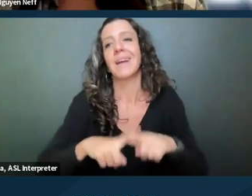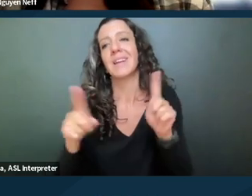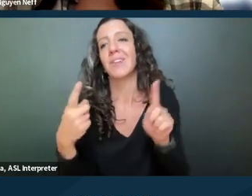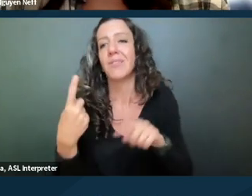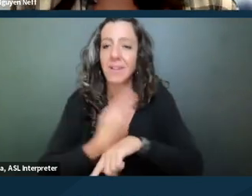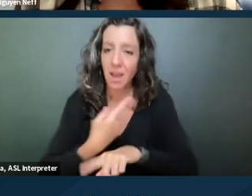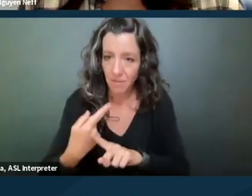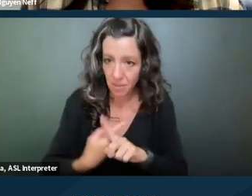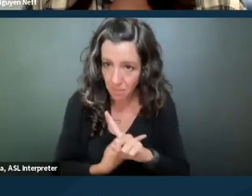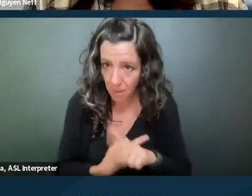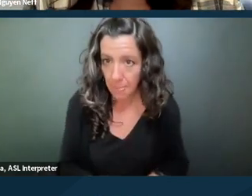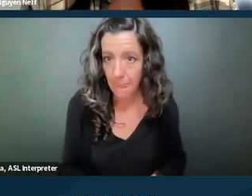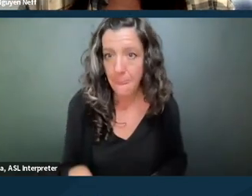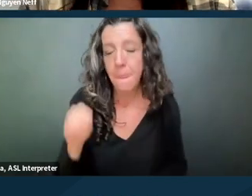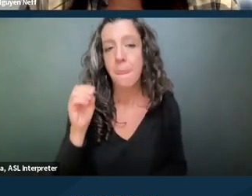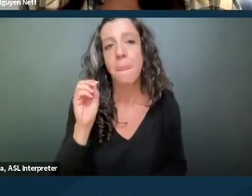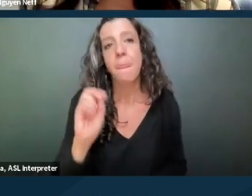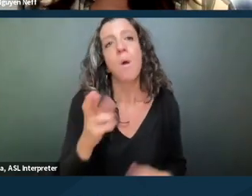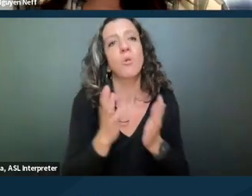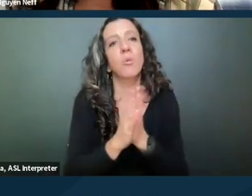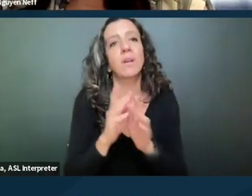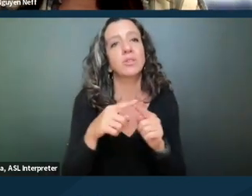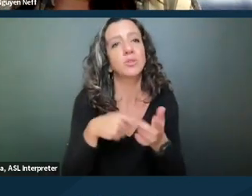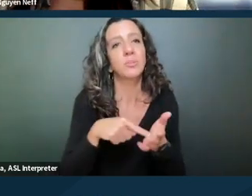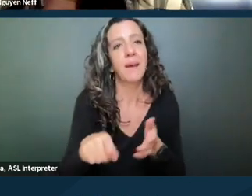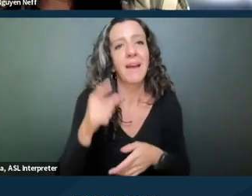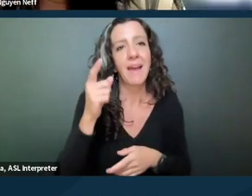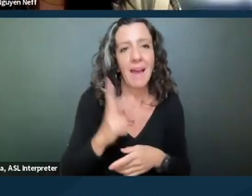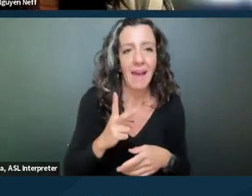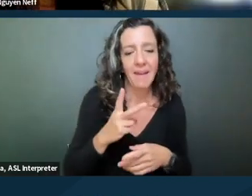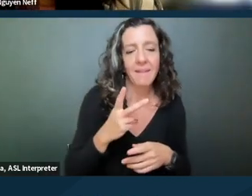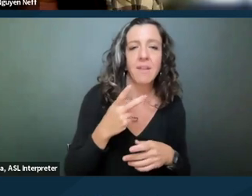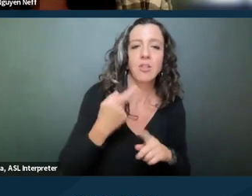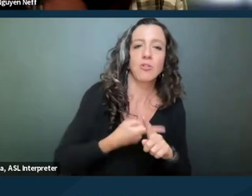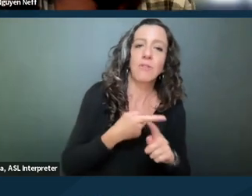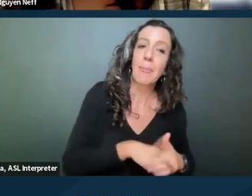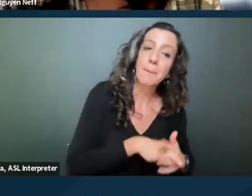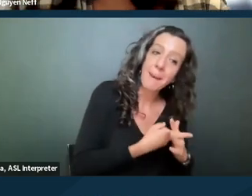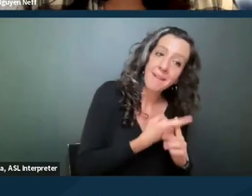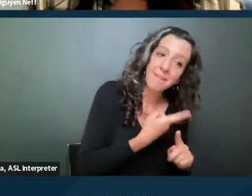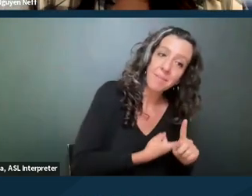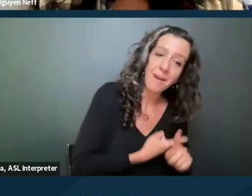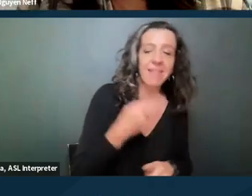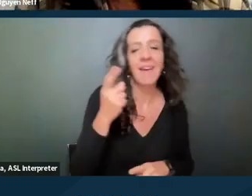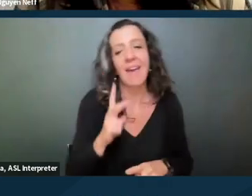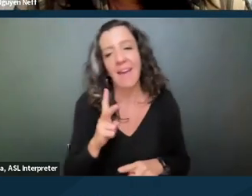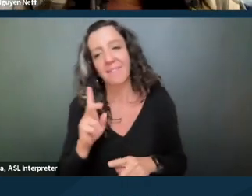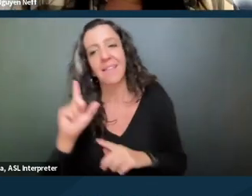requesting to maybe pay half the rent in the beginning, half the rent later in the month. Obviously they're gonna be some limitations to this